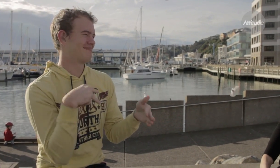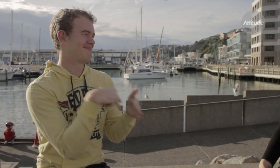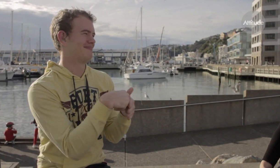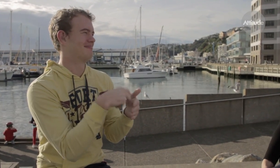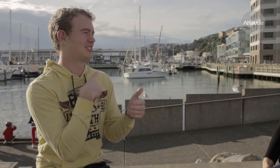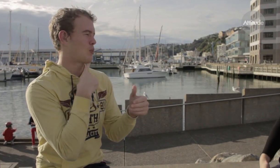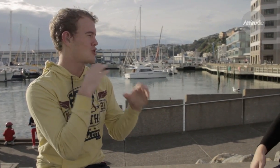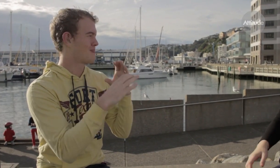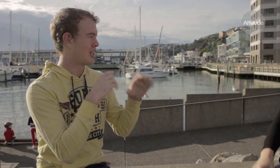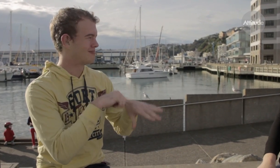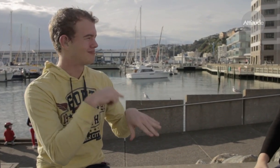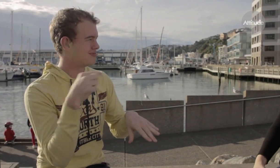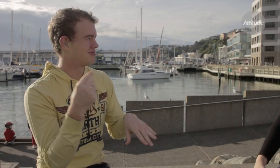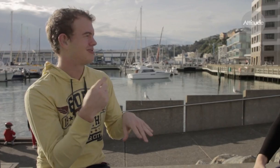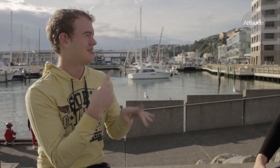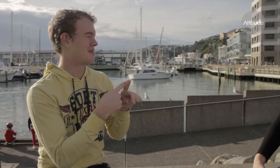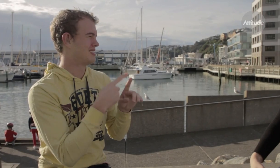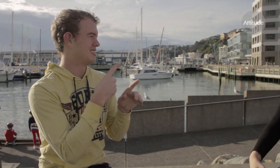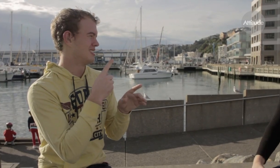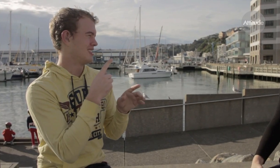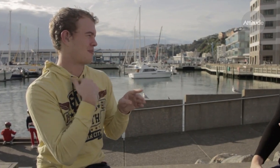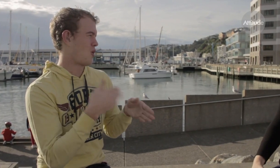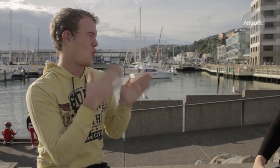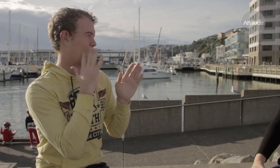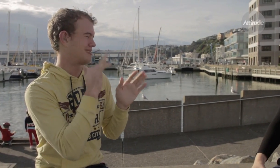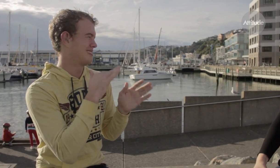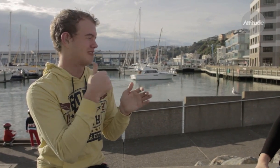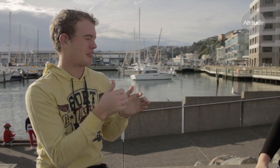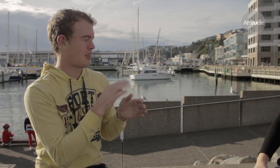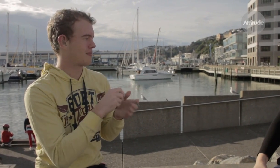but I just can’t - the communication would take too long. Plus the halls of residence